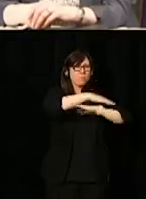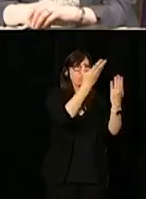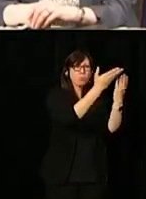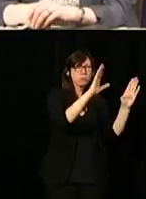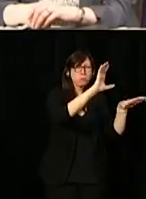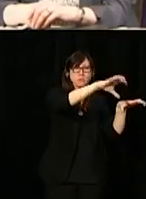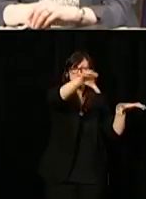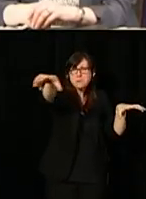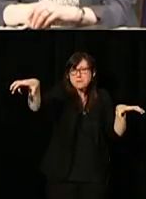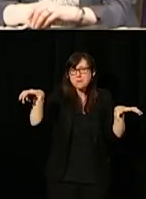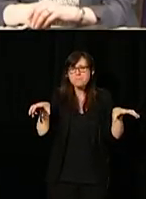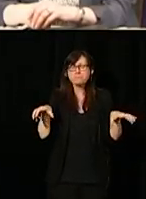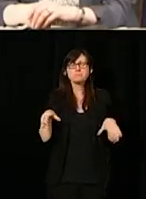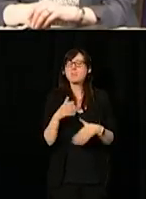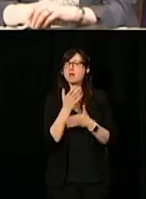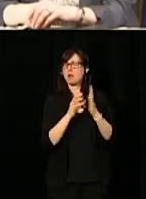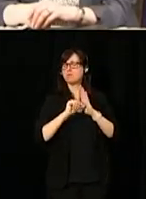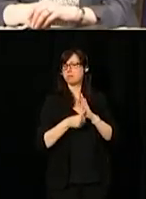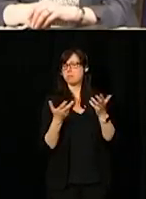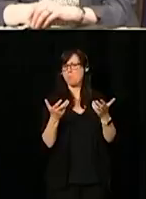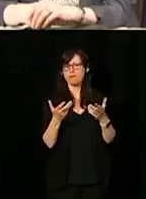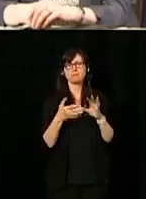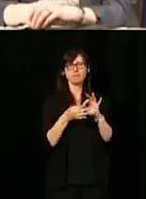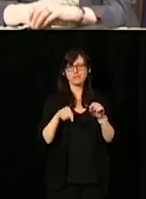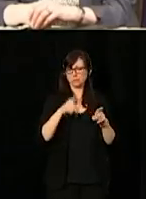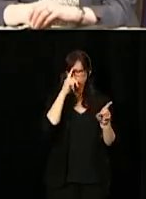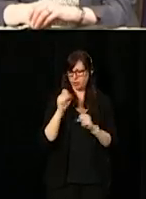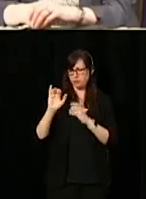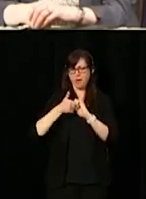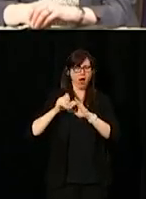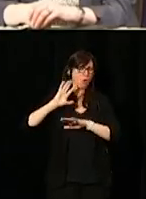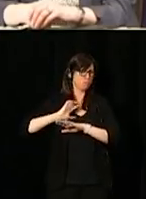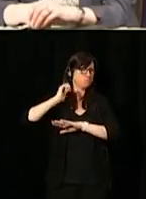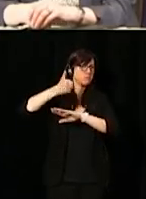I want to highlight how this strategy came around.